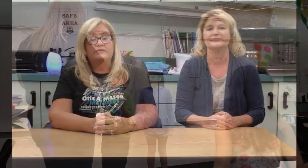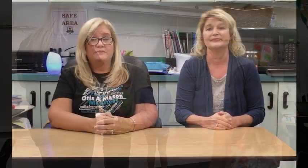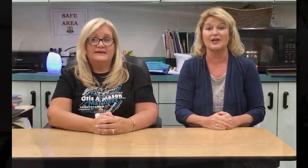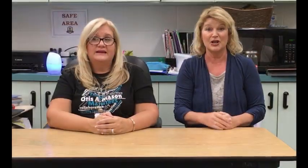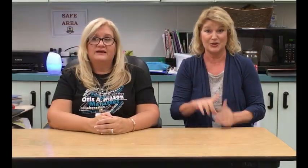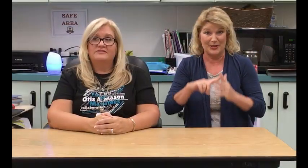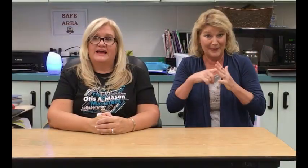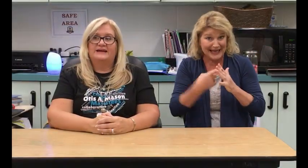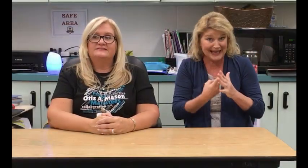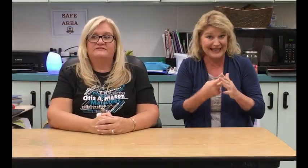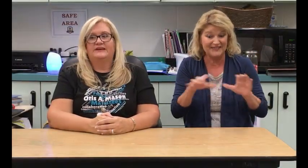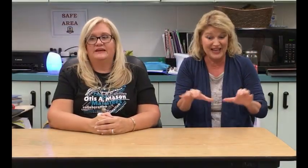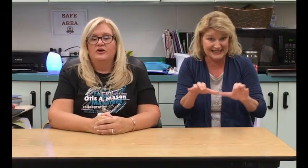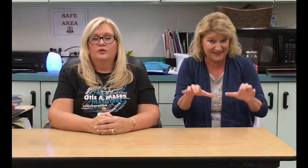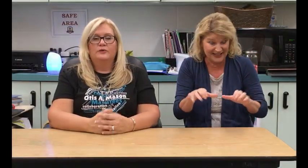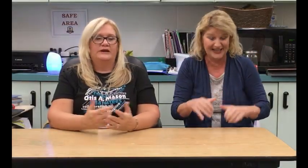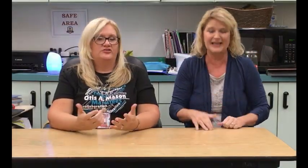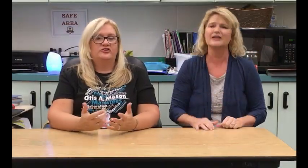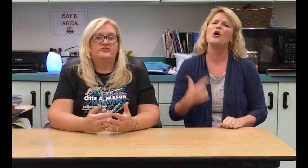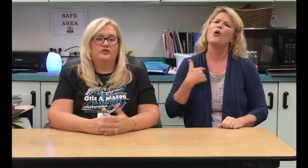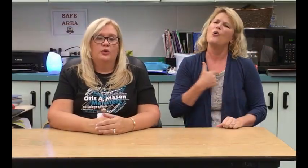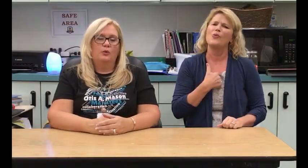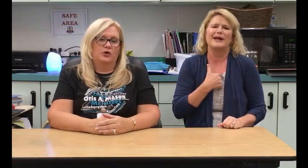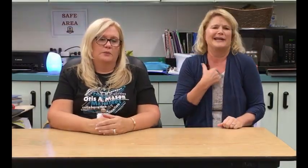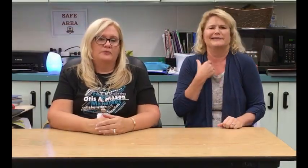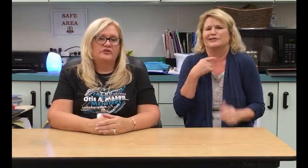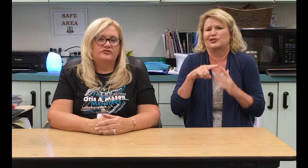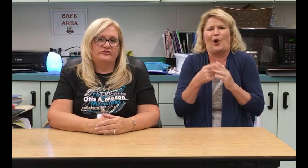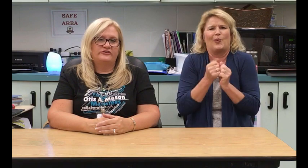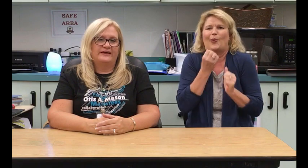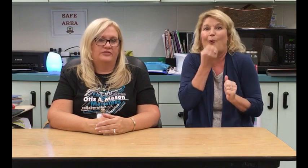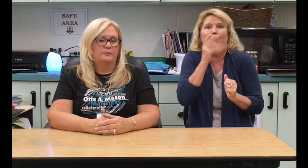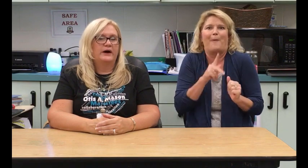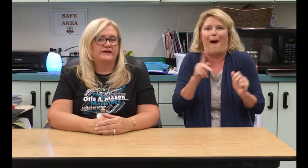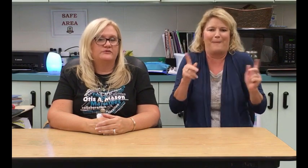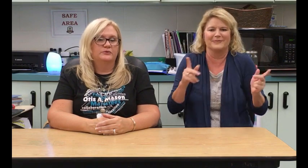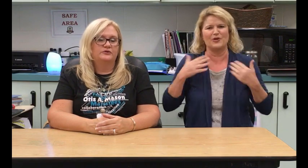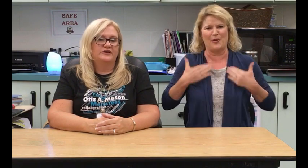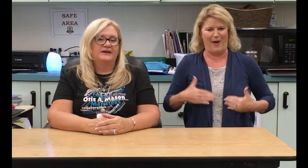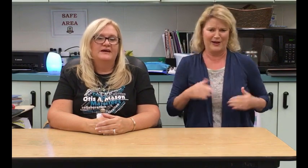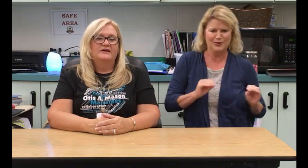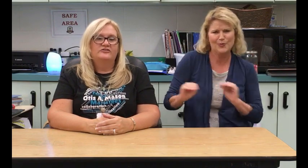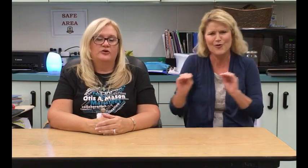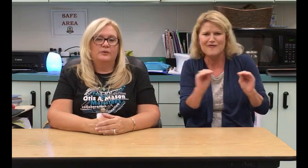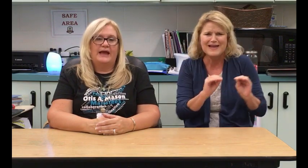So, in the beginning of the activity we just do a warm-up. So, it's just to get their bodies moving. So we add...